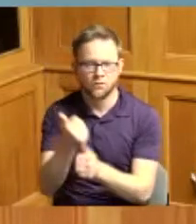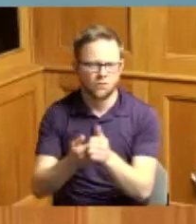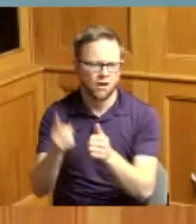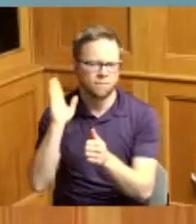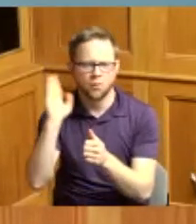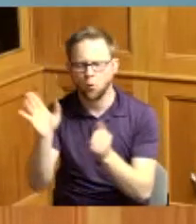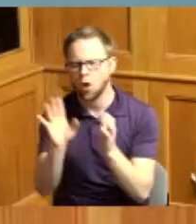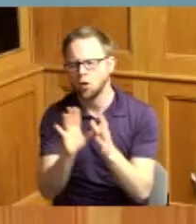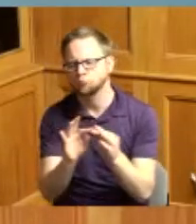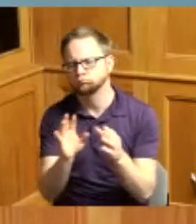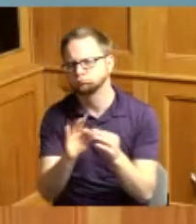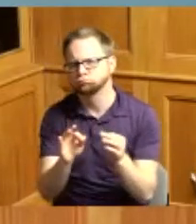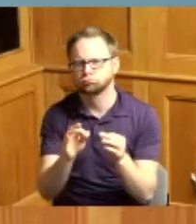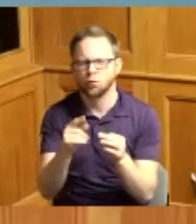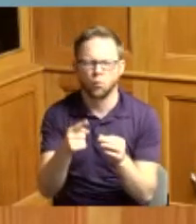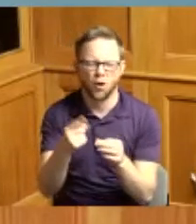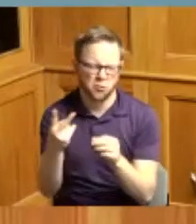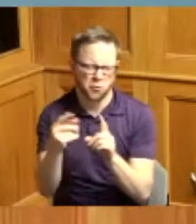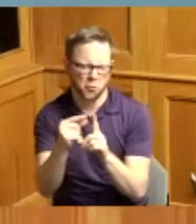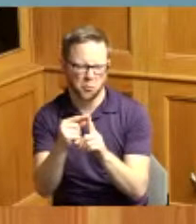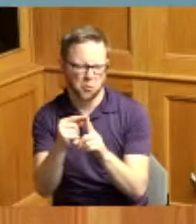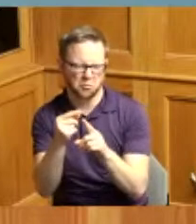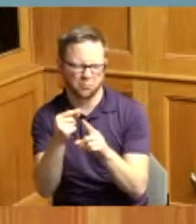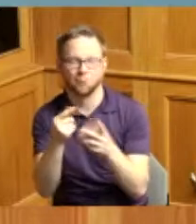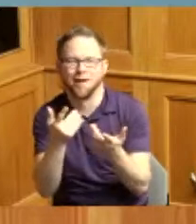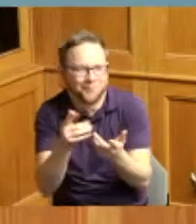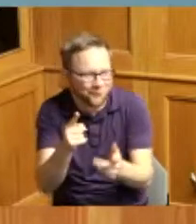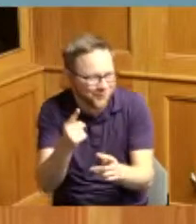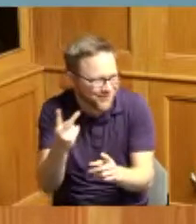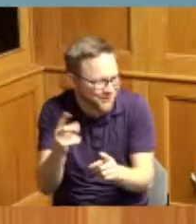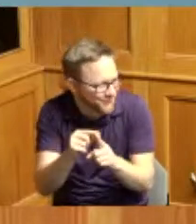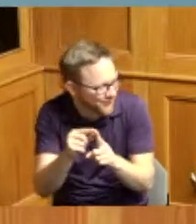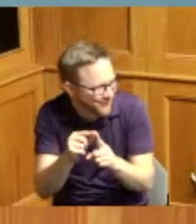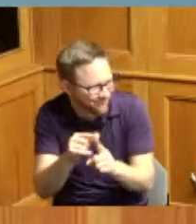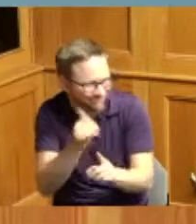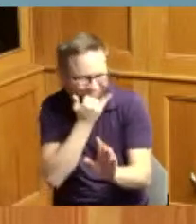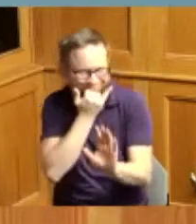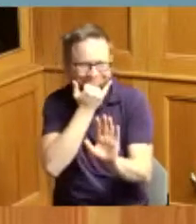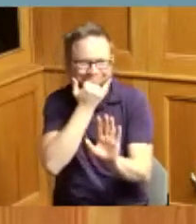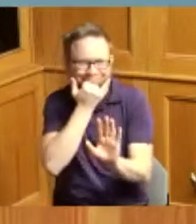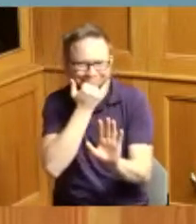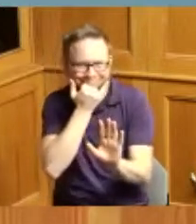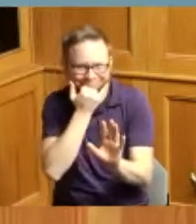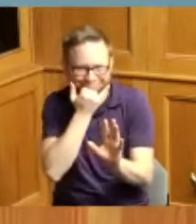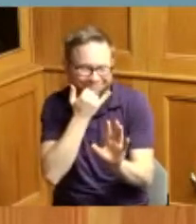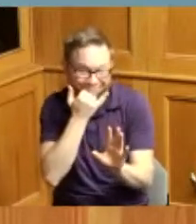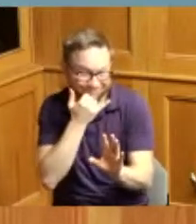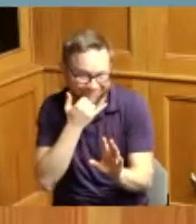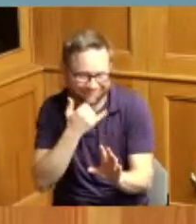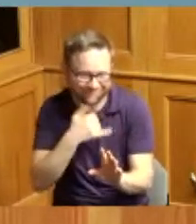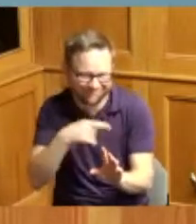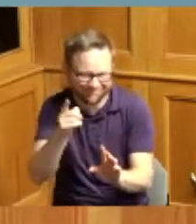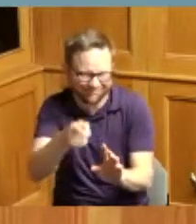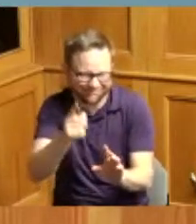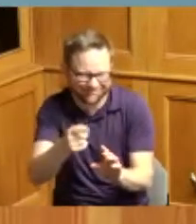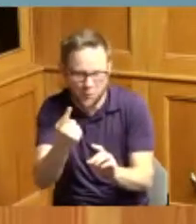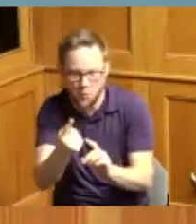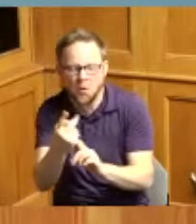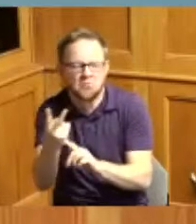something one or two words one or two words that would be our I'm great one or two sentences so